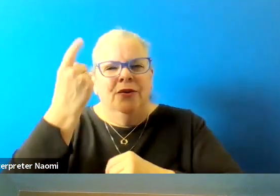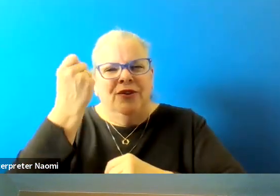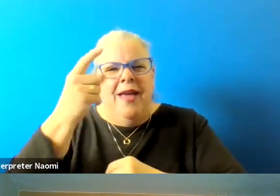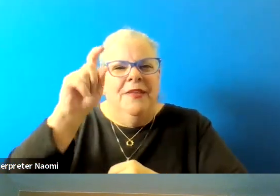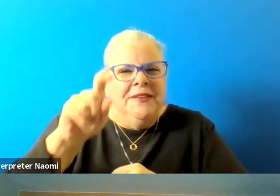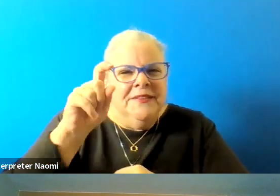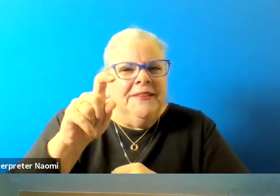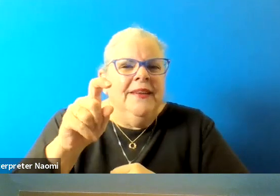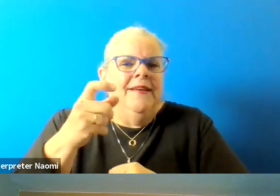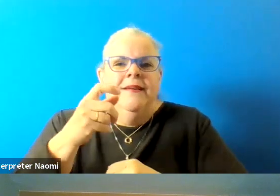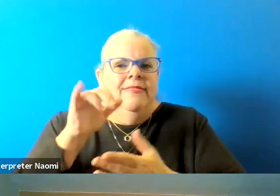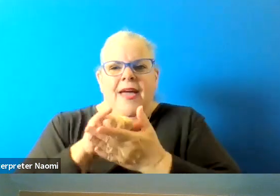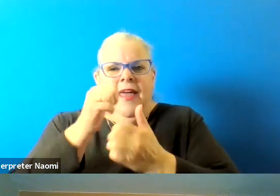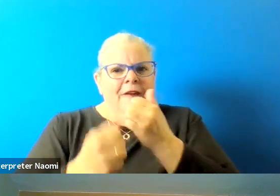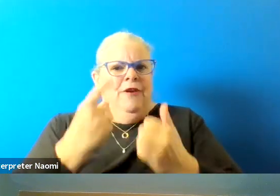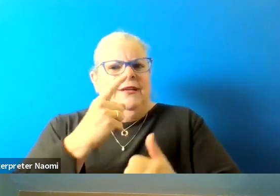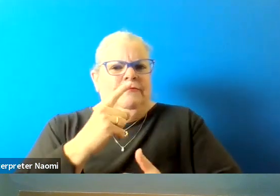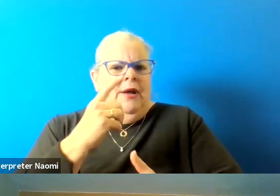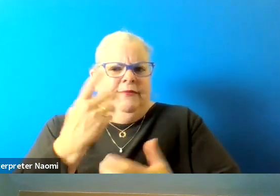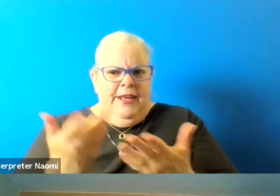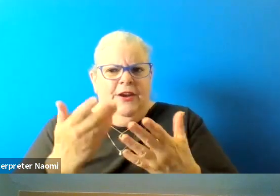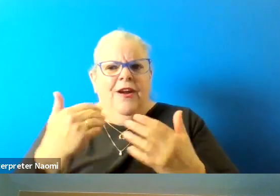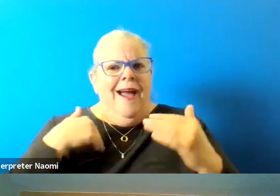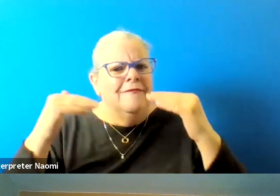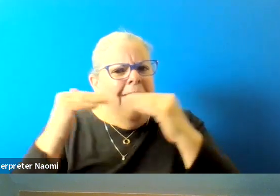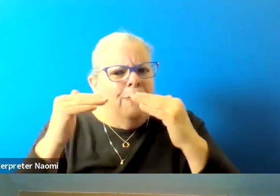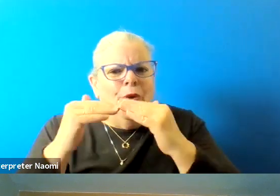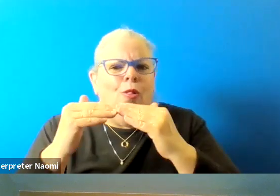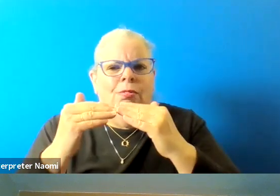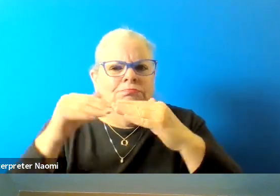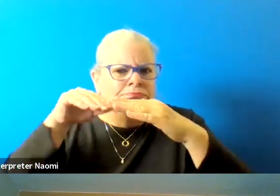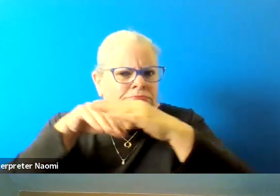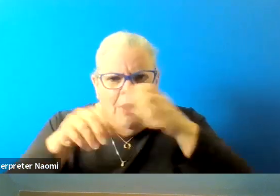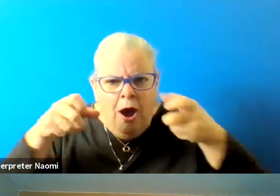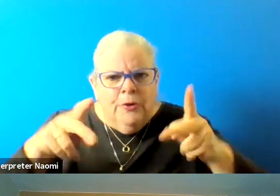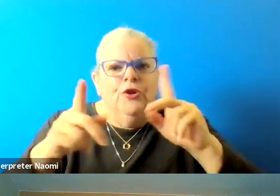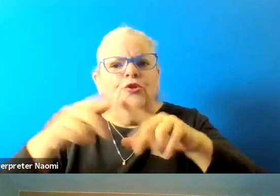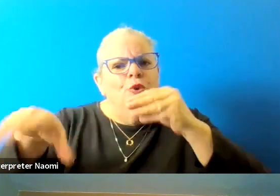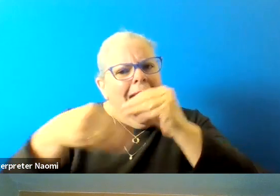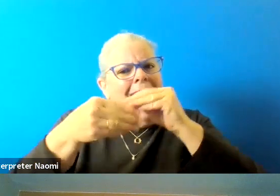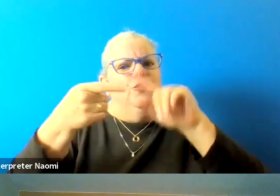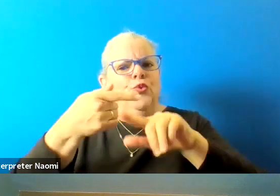that every citizens have an equitable and equal opportunity to add to the success of the city.